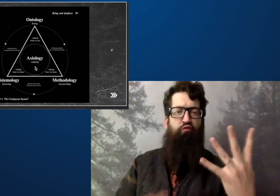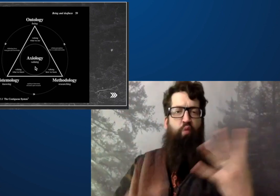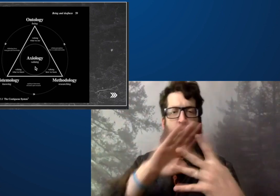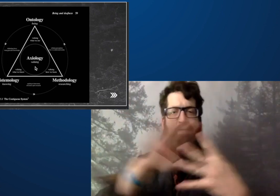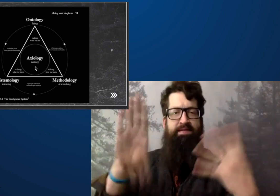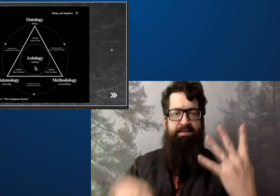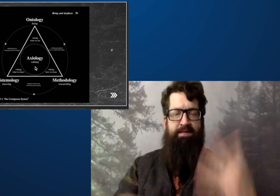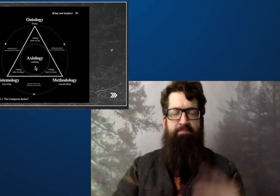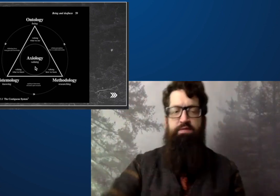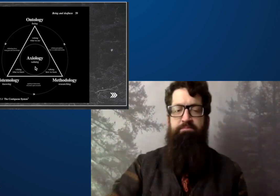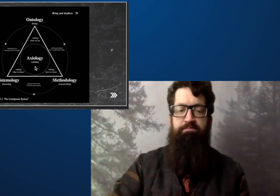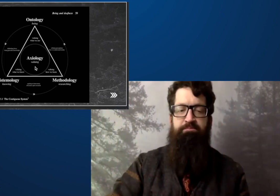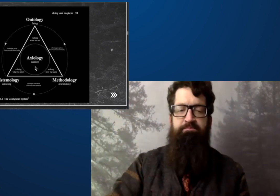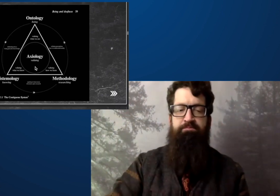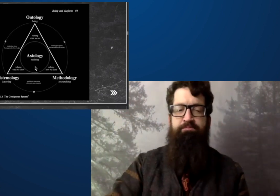Excuse me.